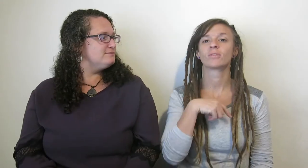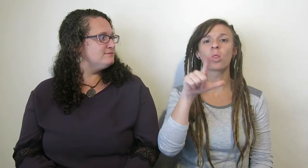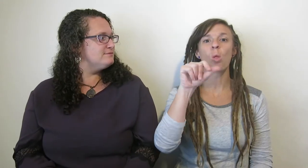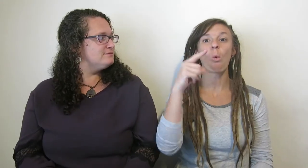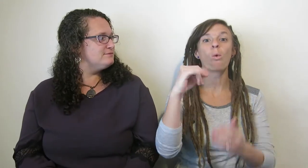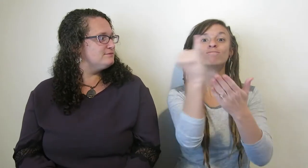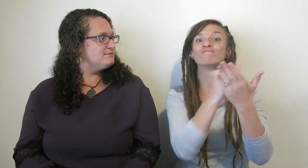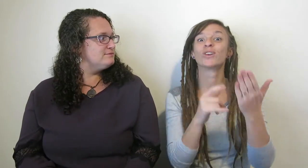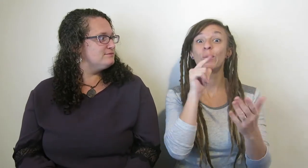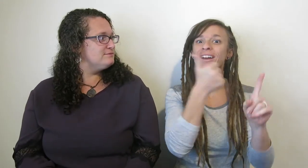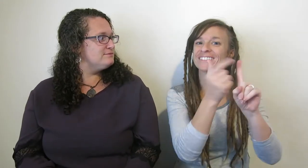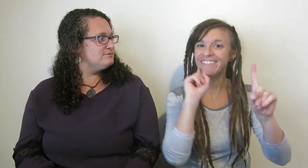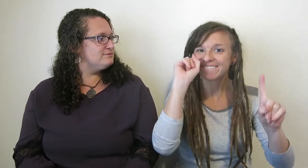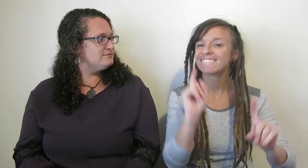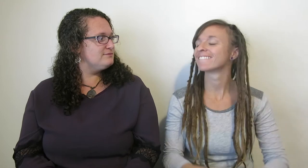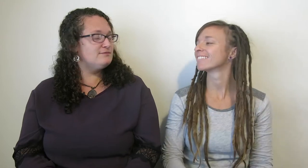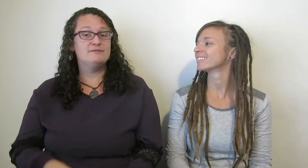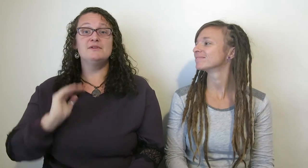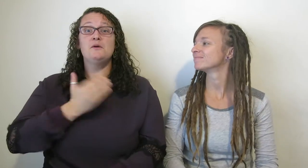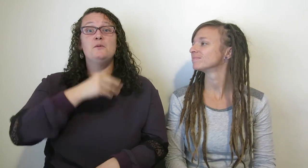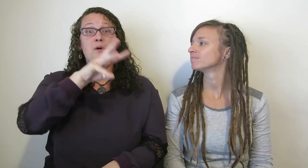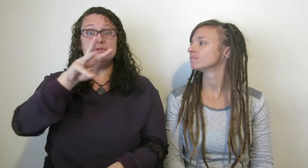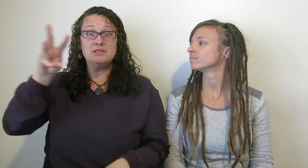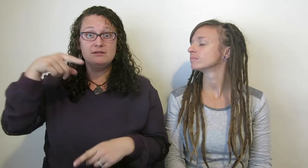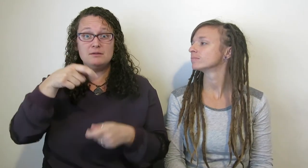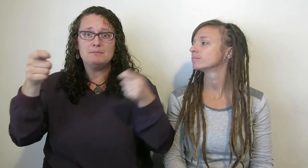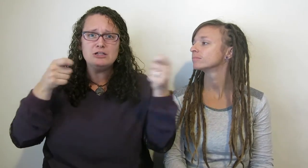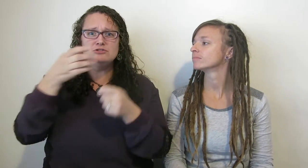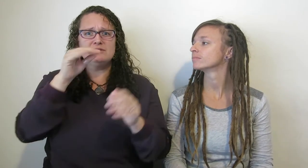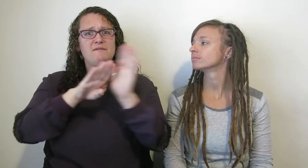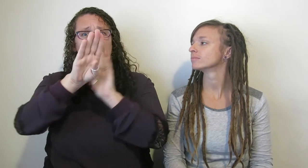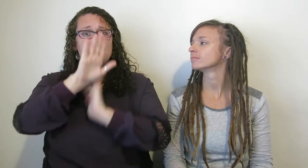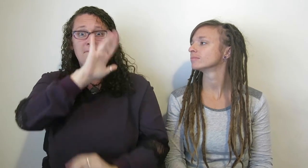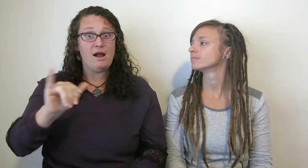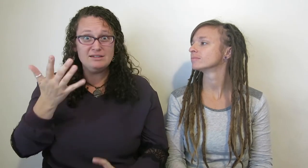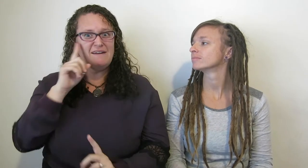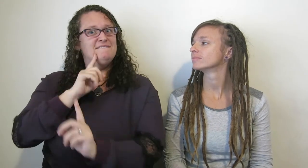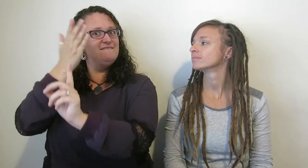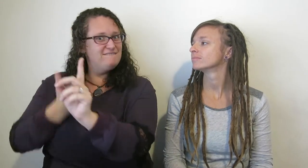we used a Deaf graphic designer to create our logo, a Deaf web developer designed and manages our website,